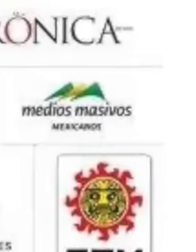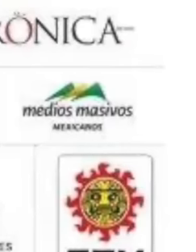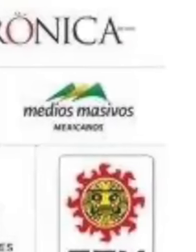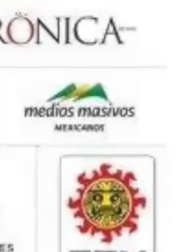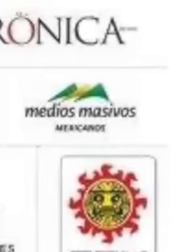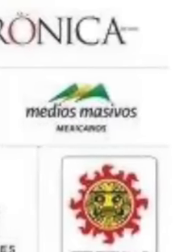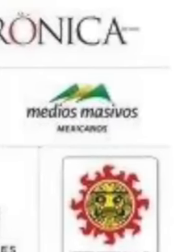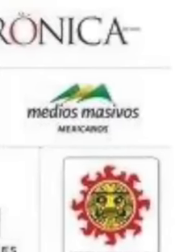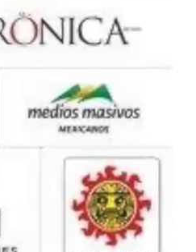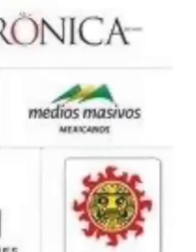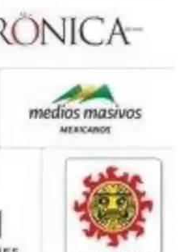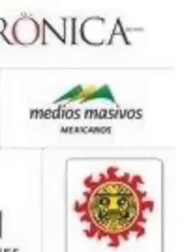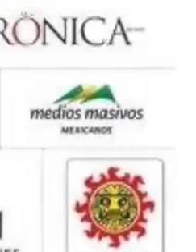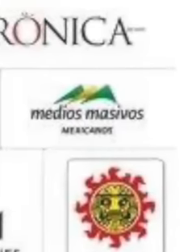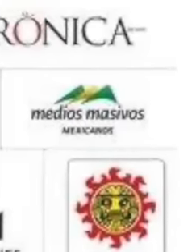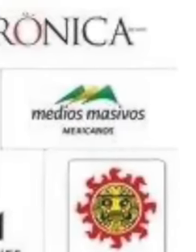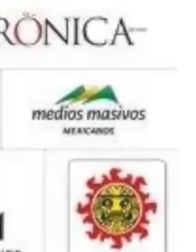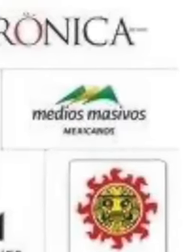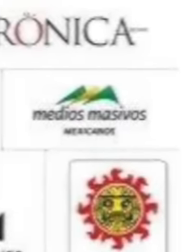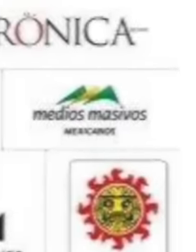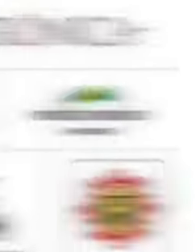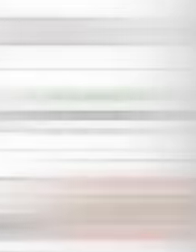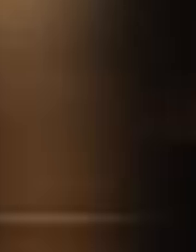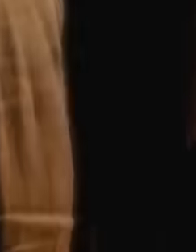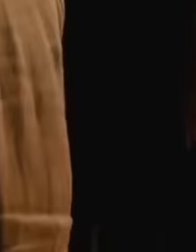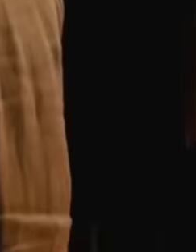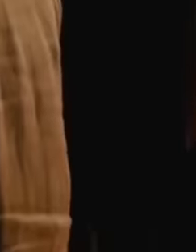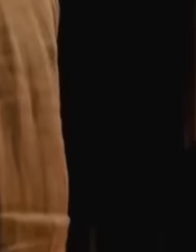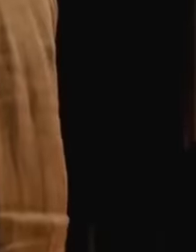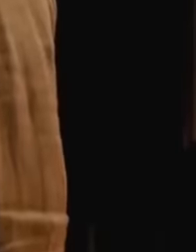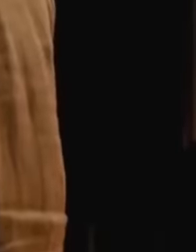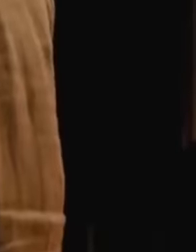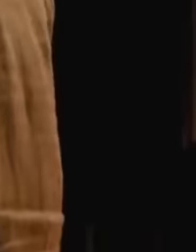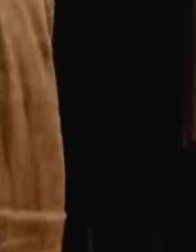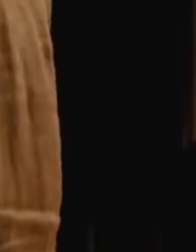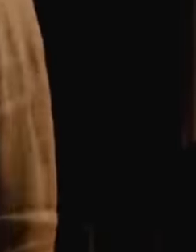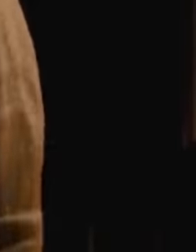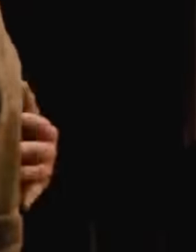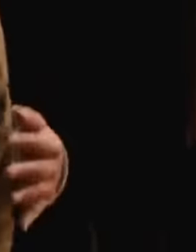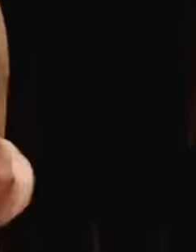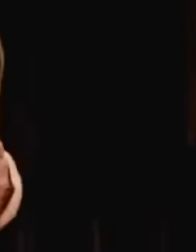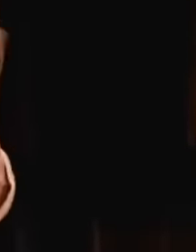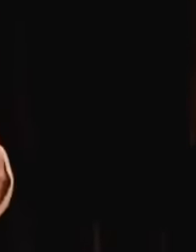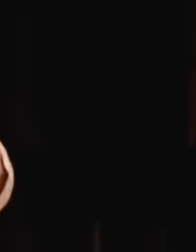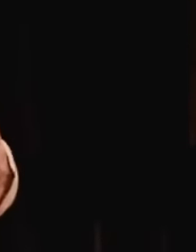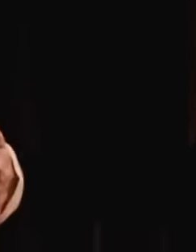and other foreign media that these 6 years have been attacking to the president but they have not been able to